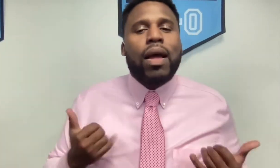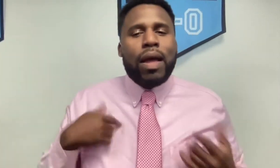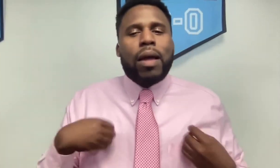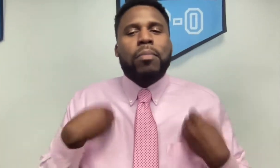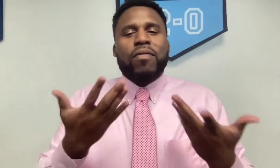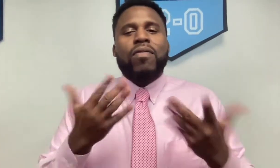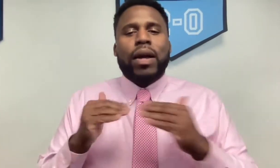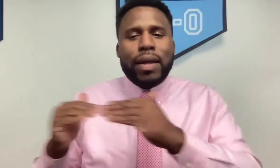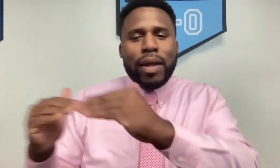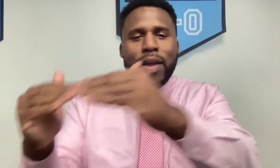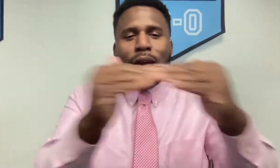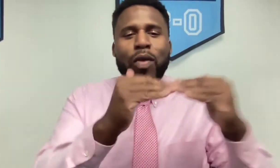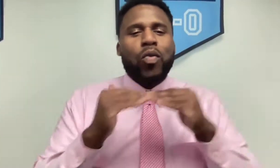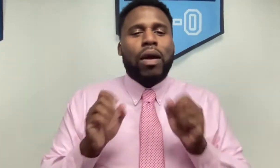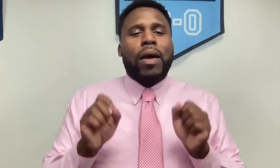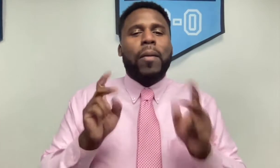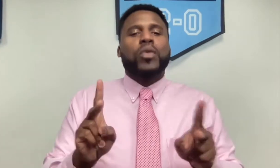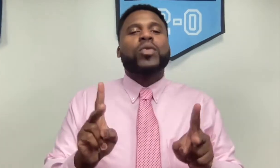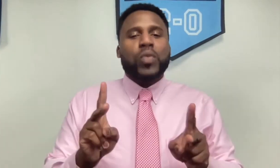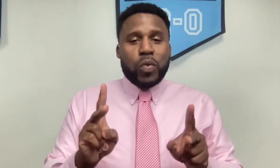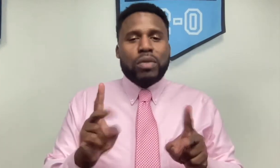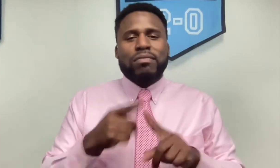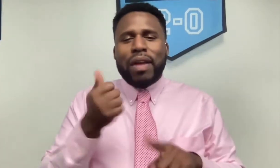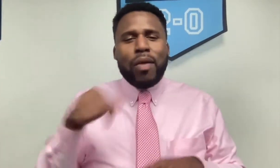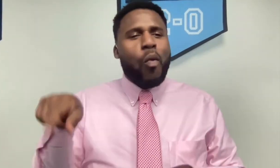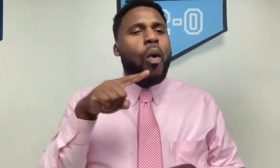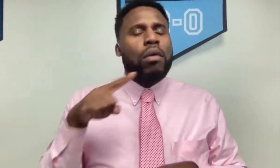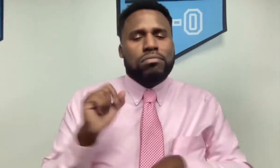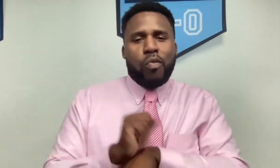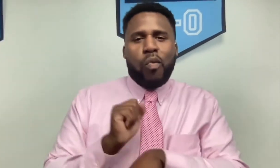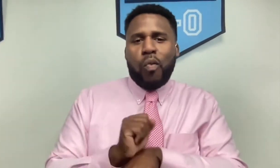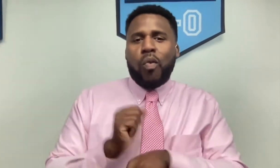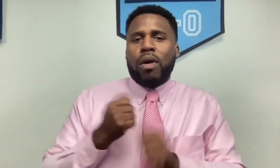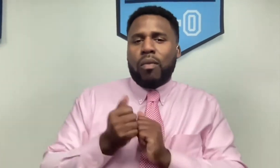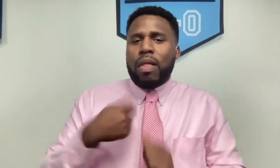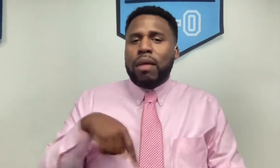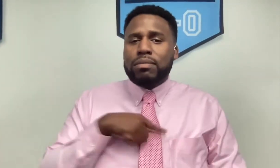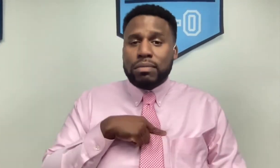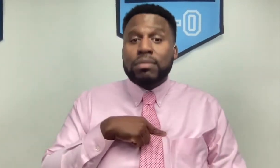Now I provide equal opportunities for everyone who works with us